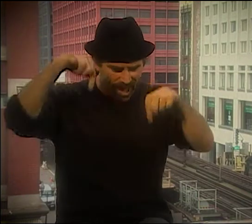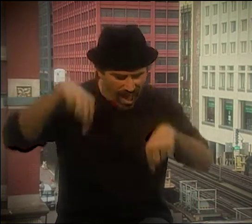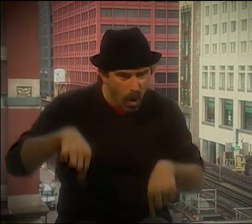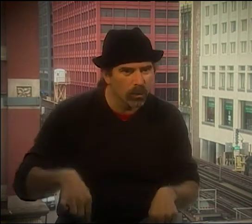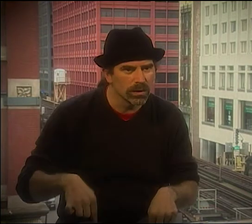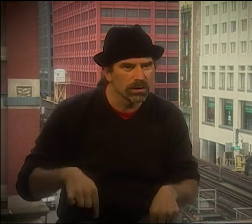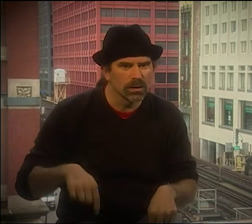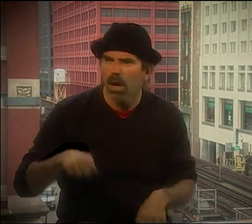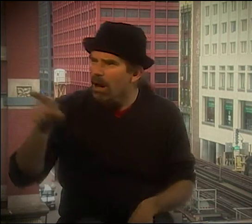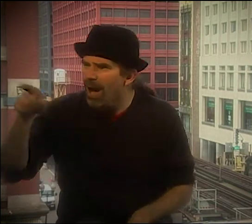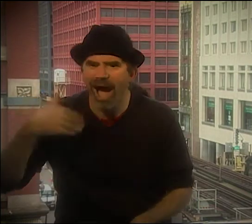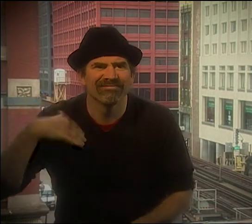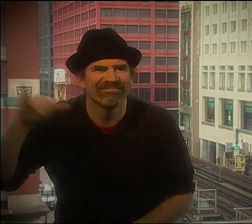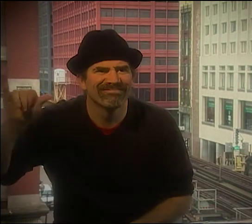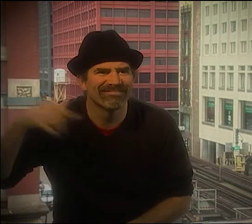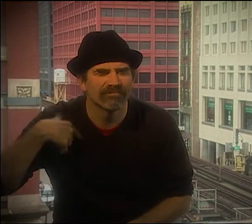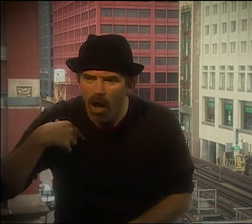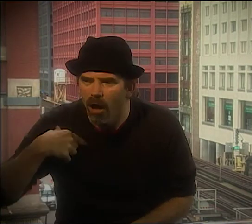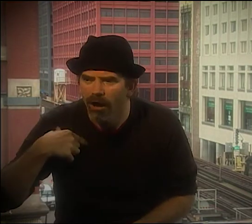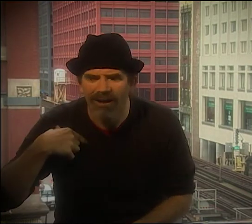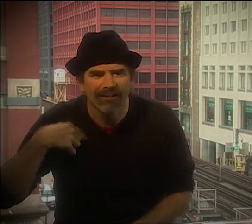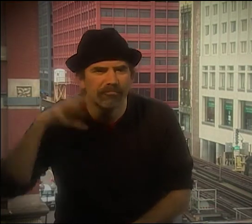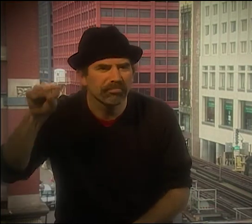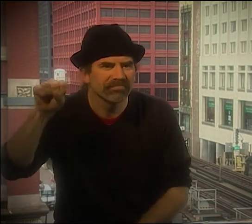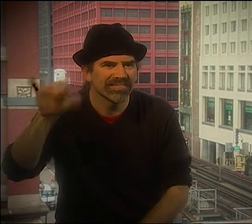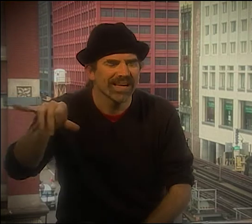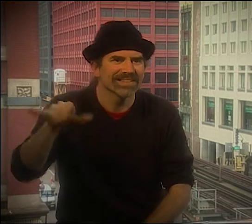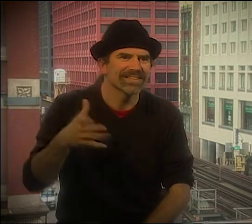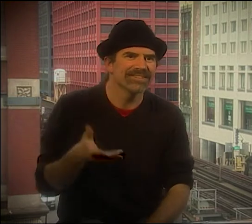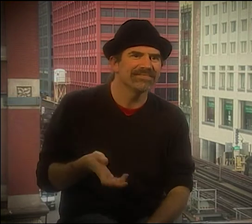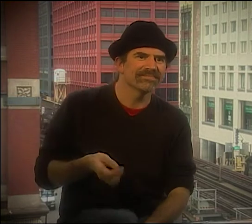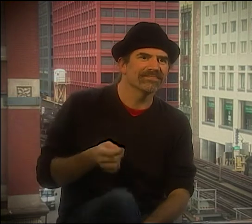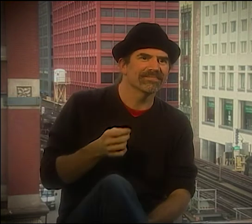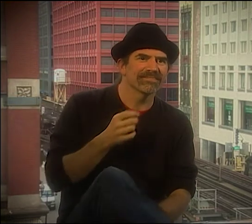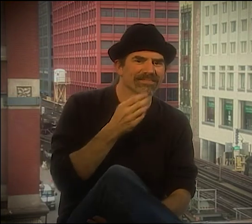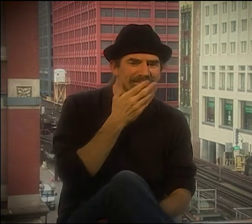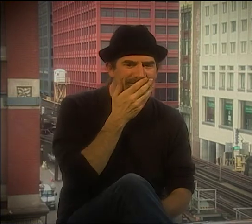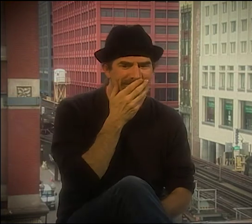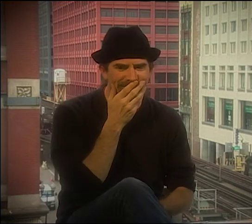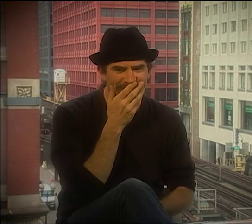OTHER POEMS HE HAS, HE'S LIKE VERY CIRCULAR MOVEMENTS WHERE THINGS GO UP, THINGS GO DOWN.